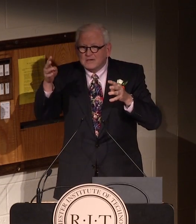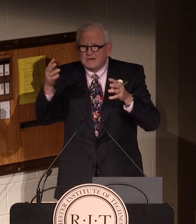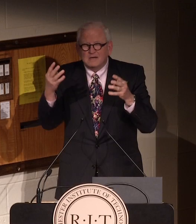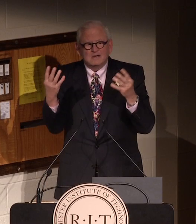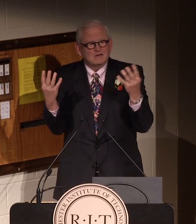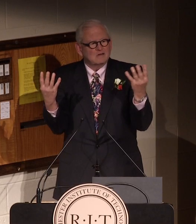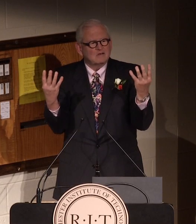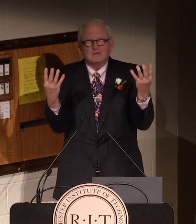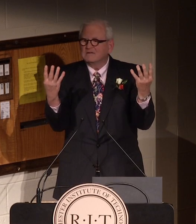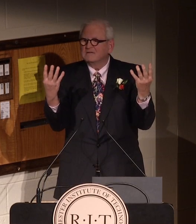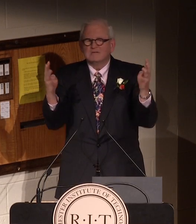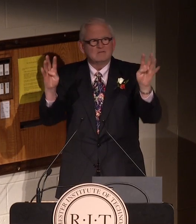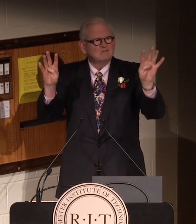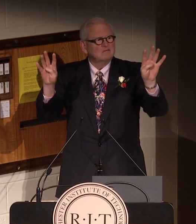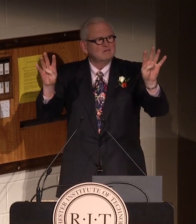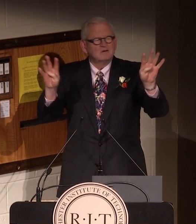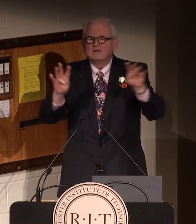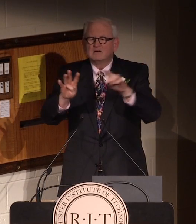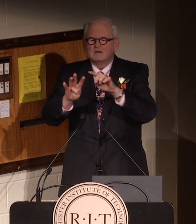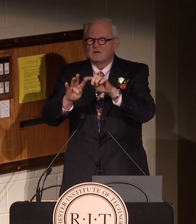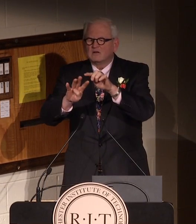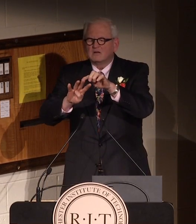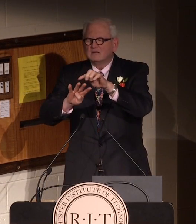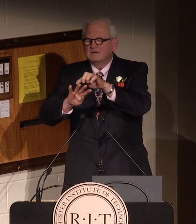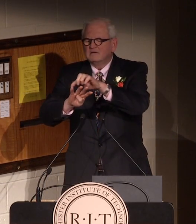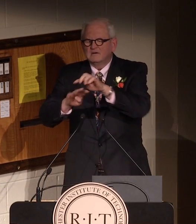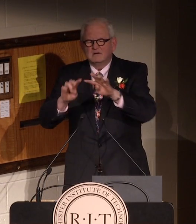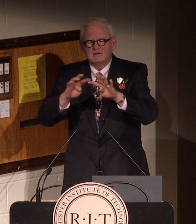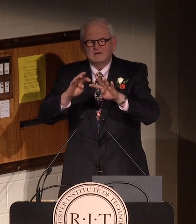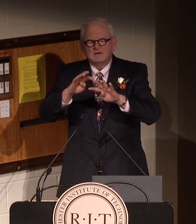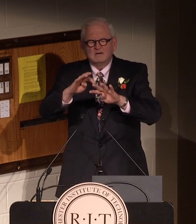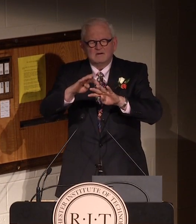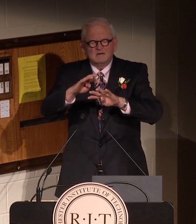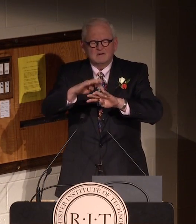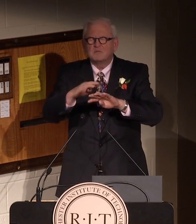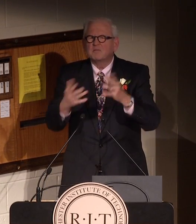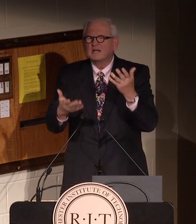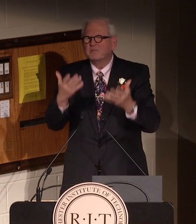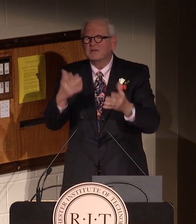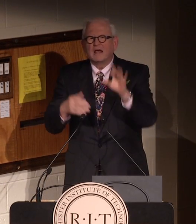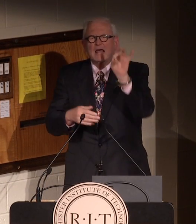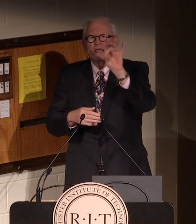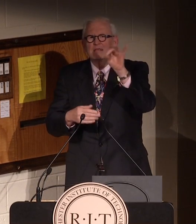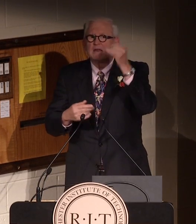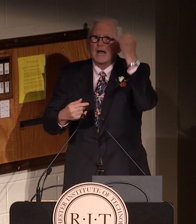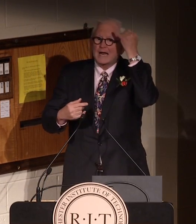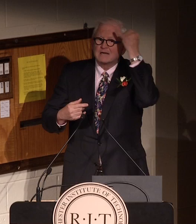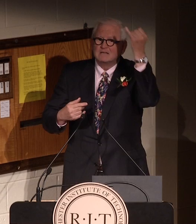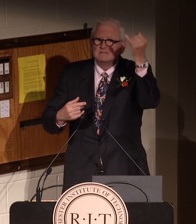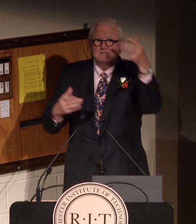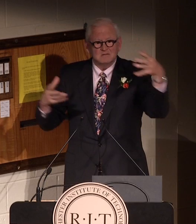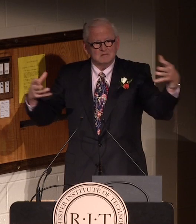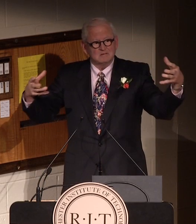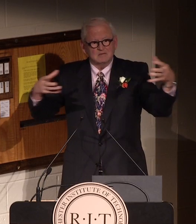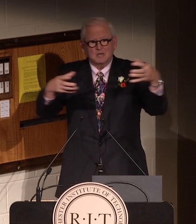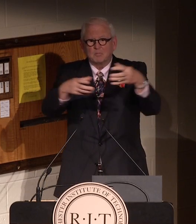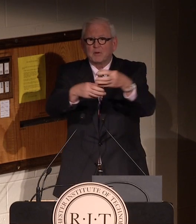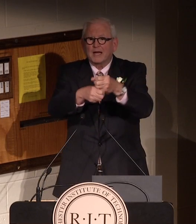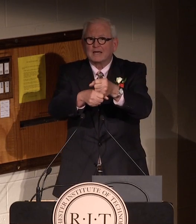innovation is you form the hand shape of a 4.